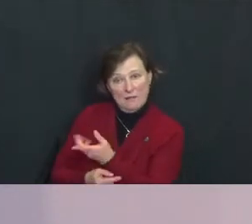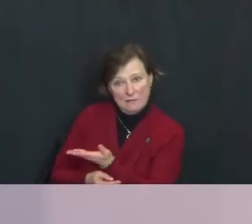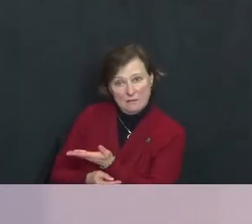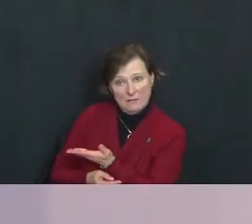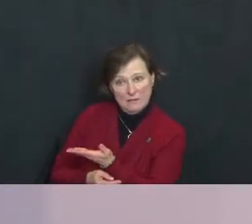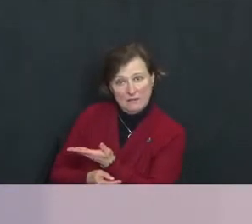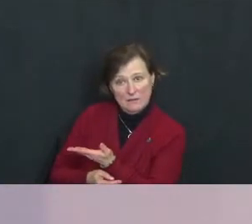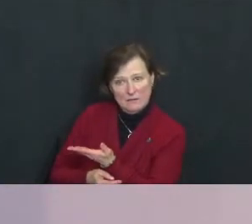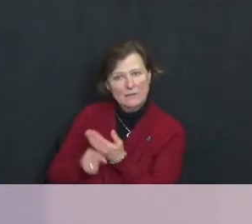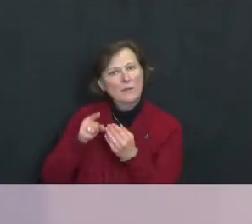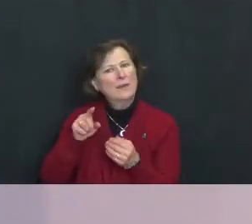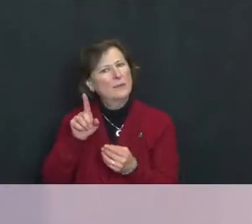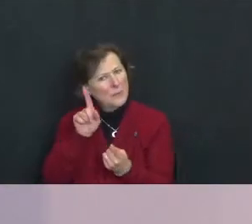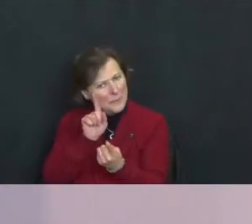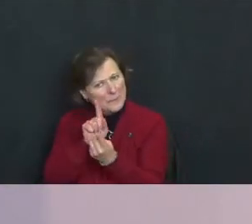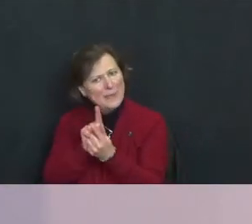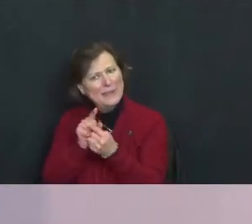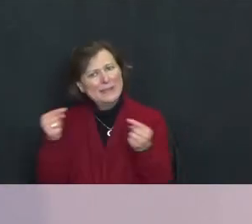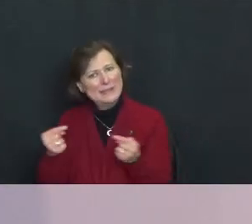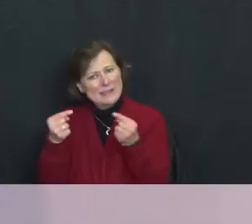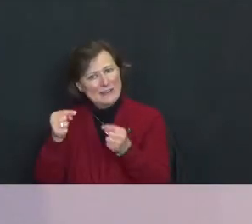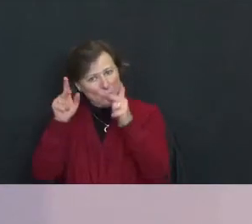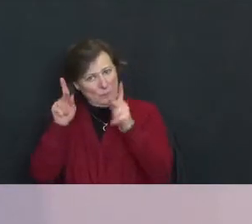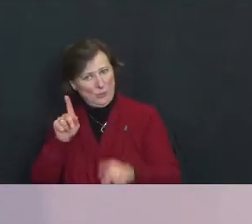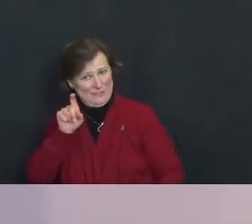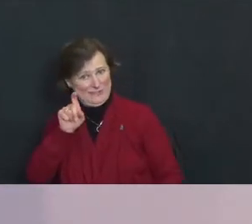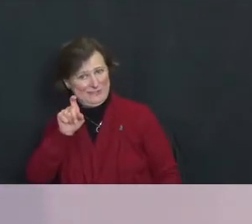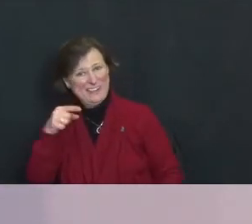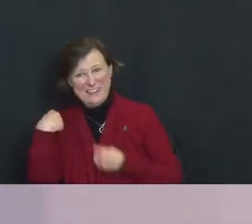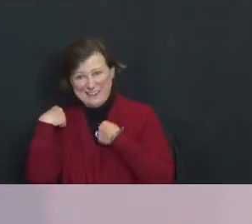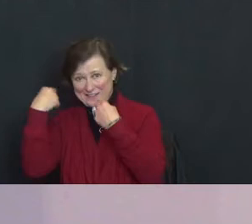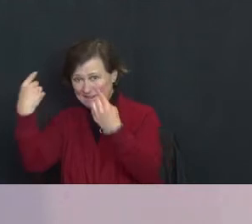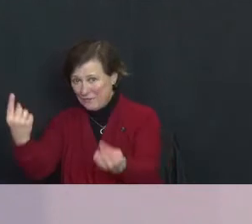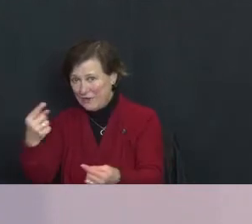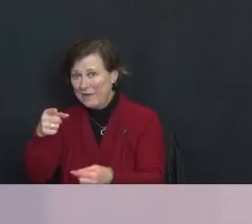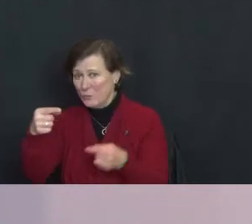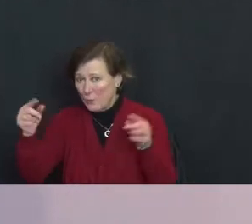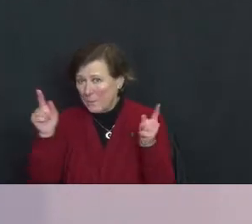Have you ever met an evil person?